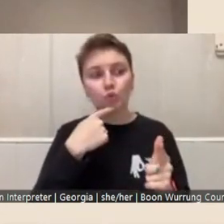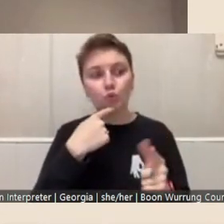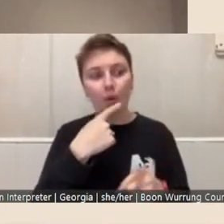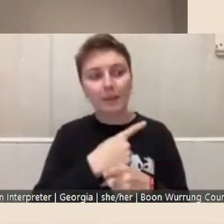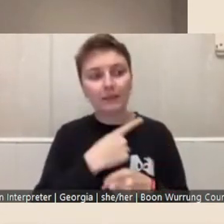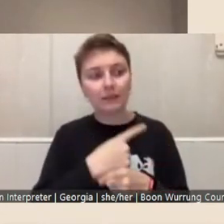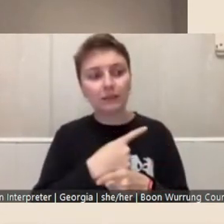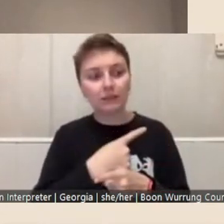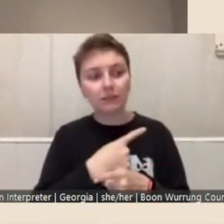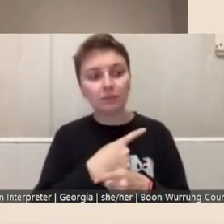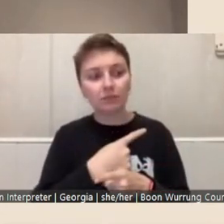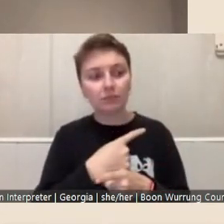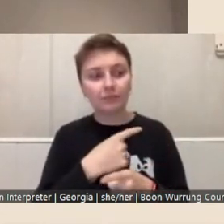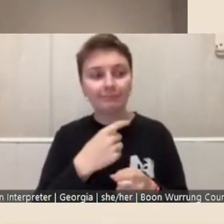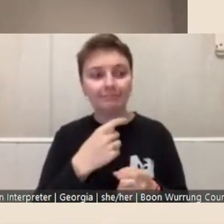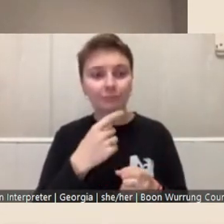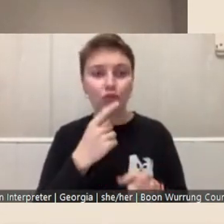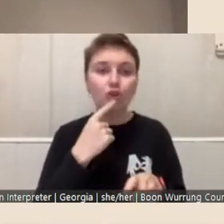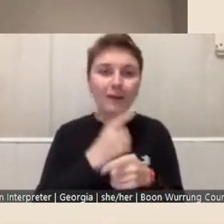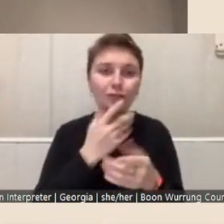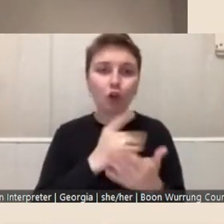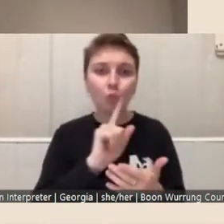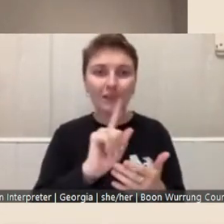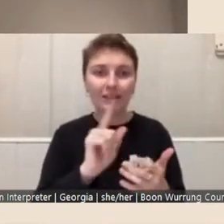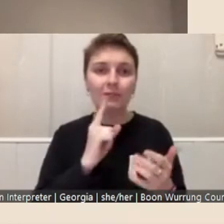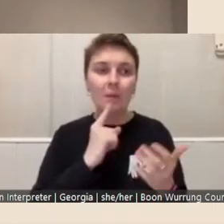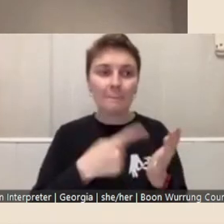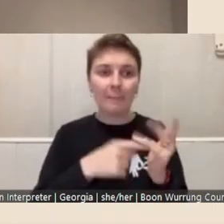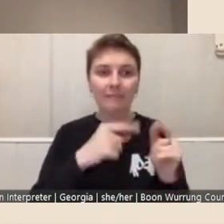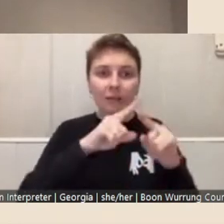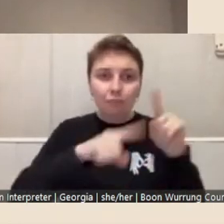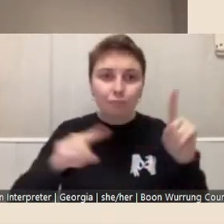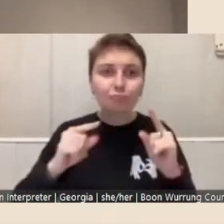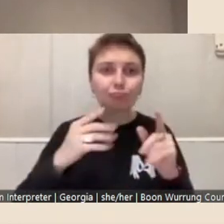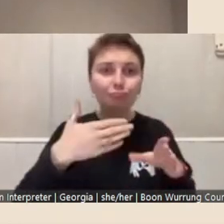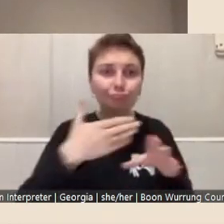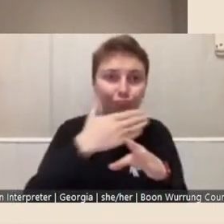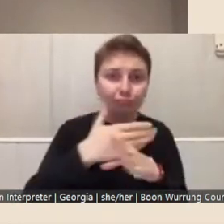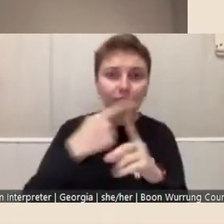on the kind of gravitas that they have in their, in their career, where they're up to. Someone they know.